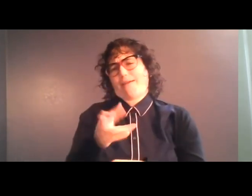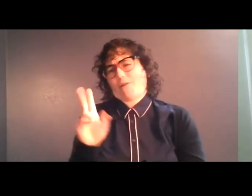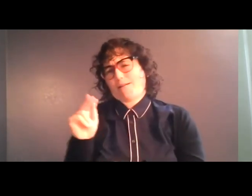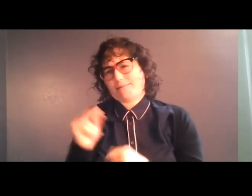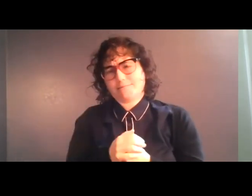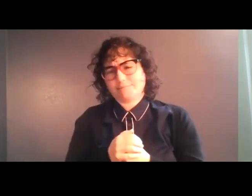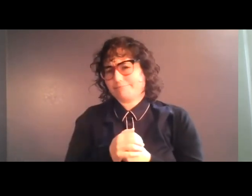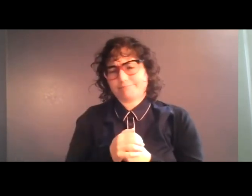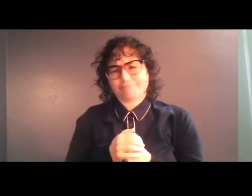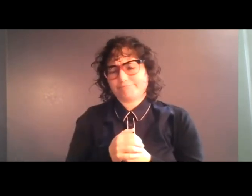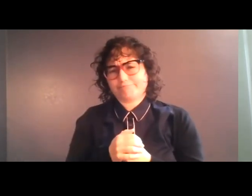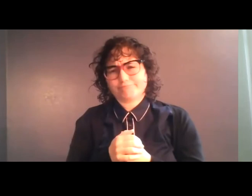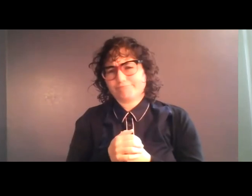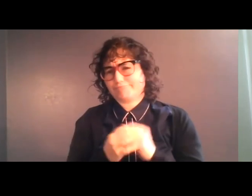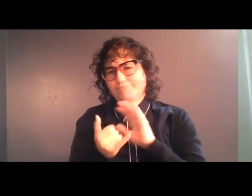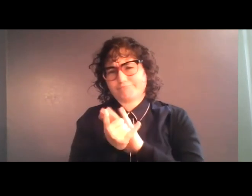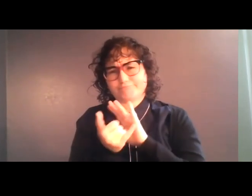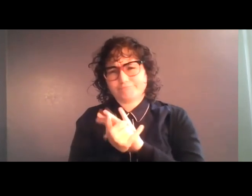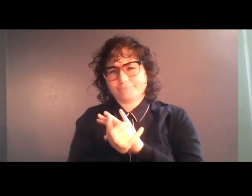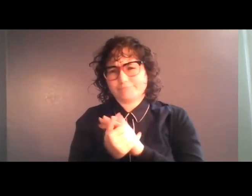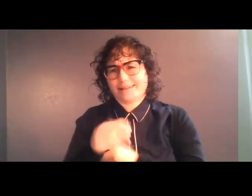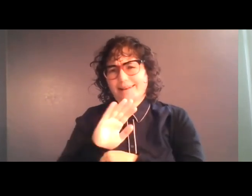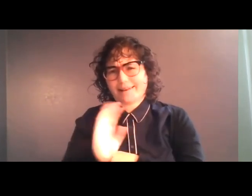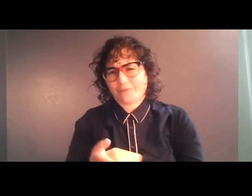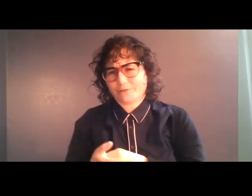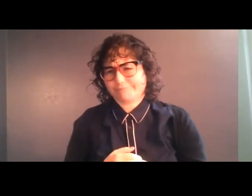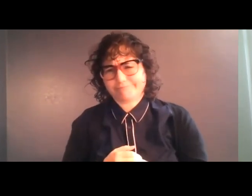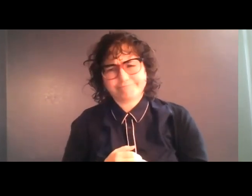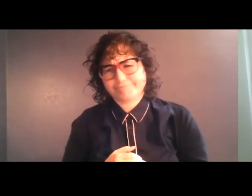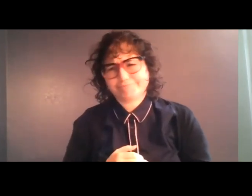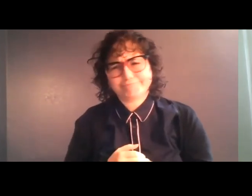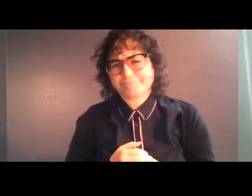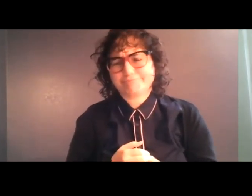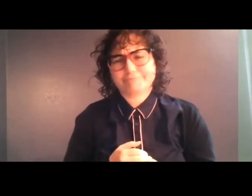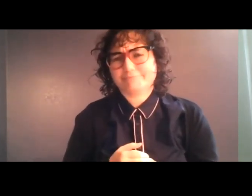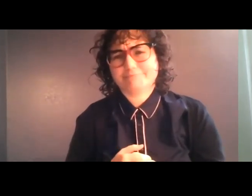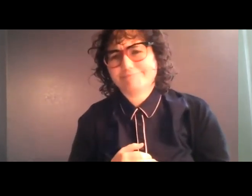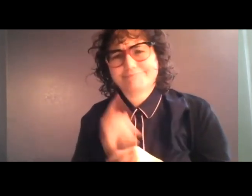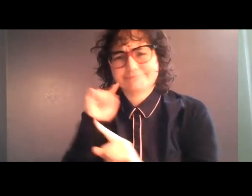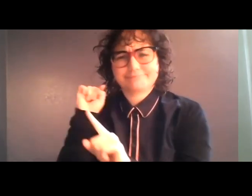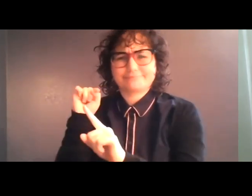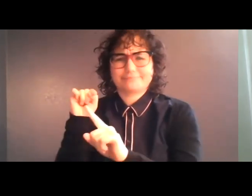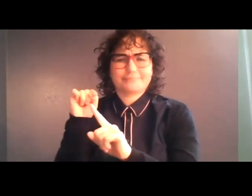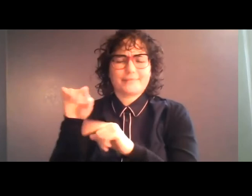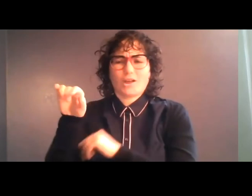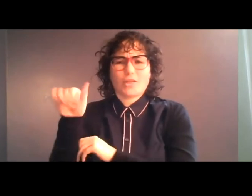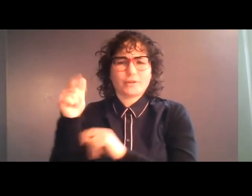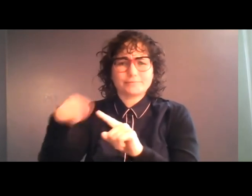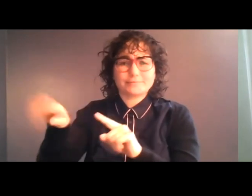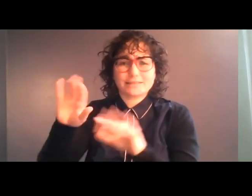MNE?! Never. Not to him, or any of his family members.